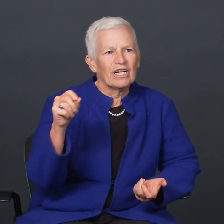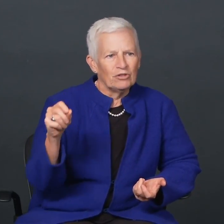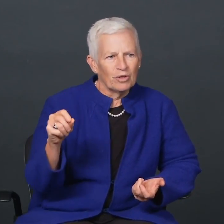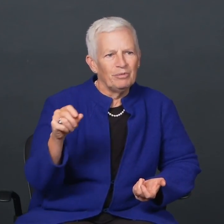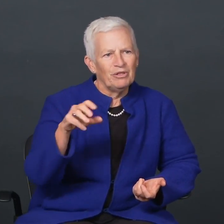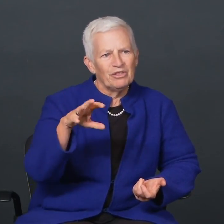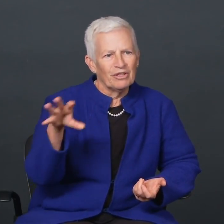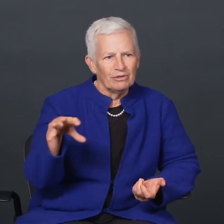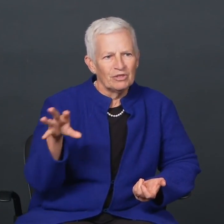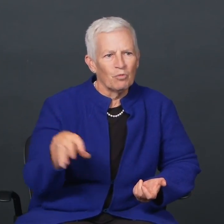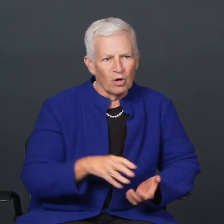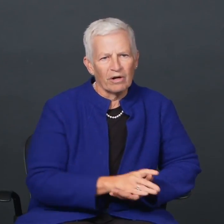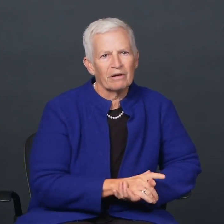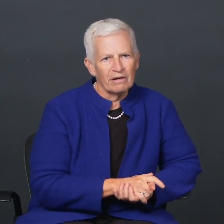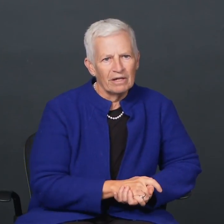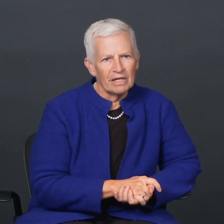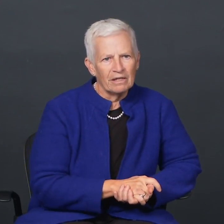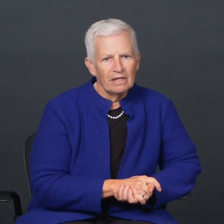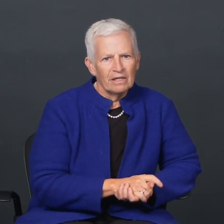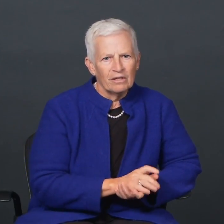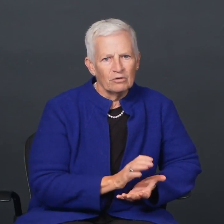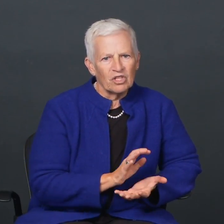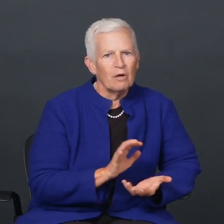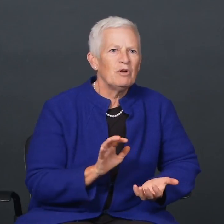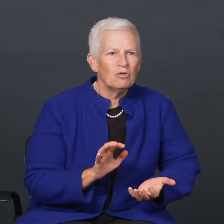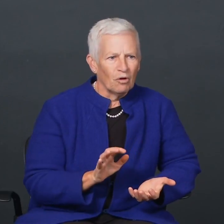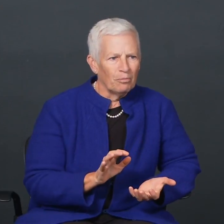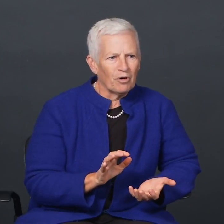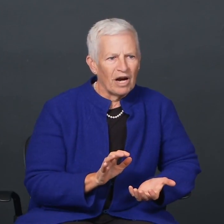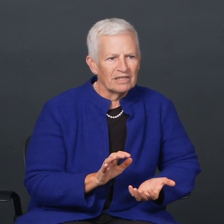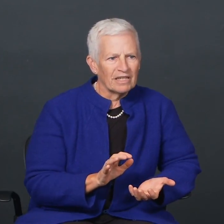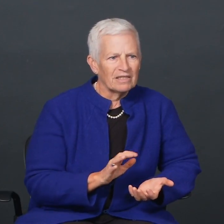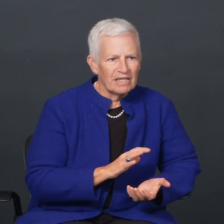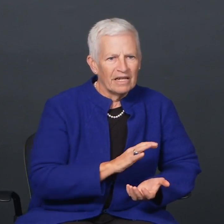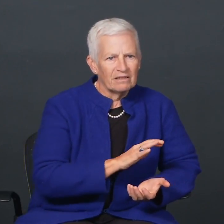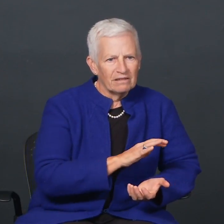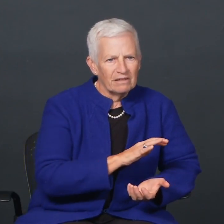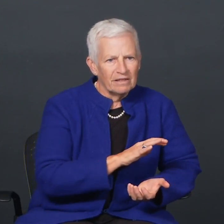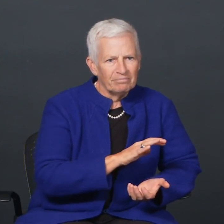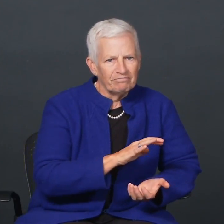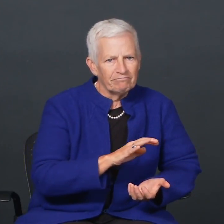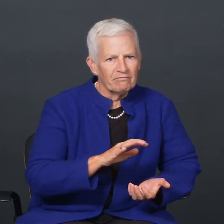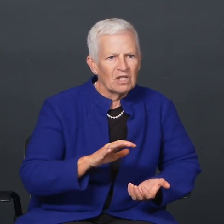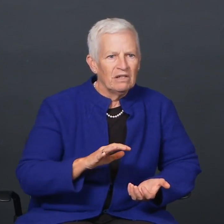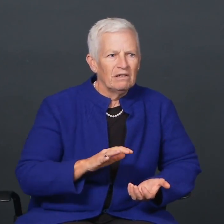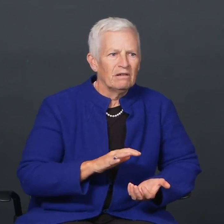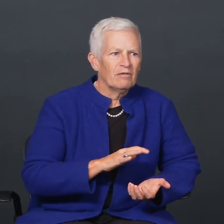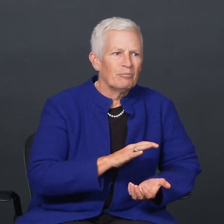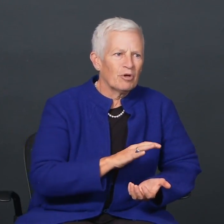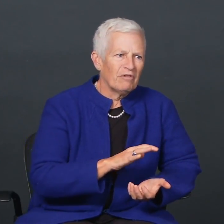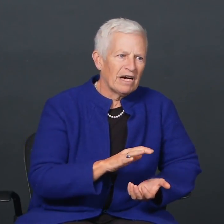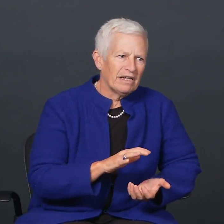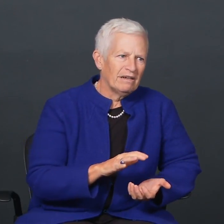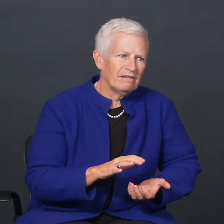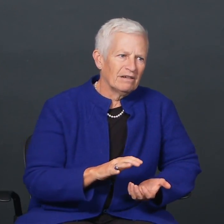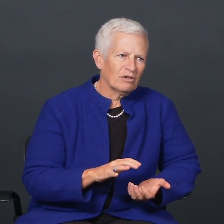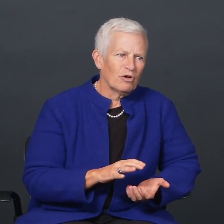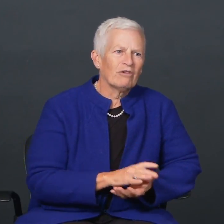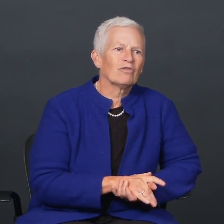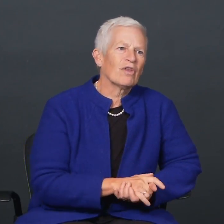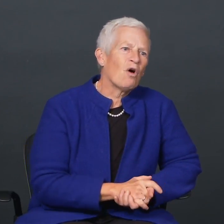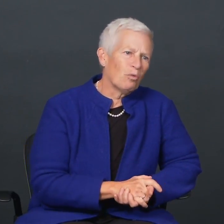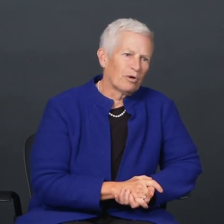to contribute to those more those communal projects that provide ground for the whole